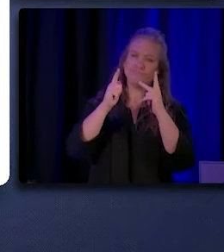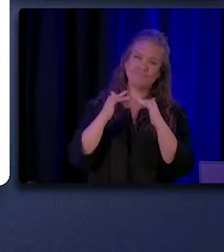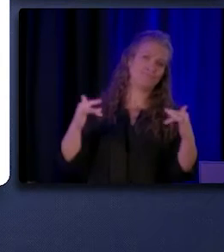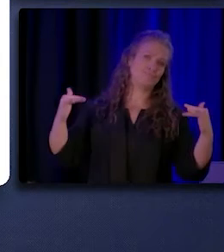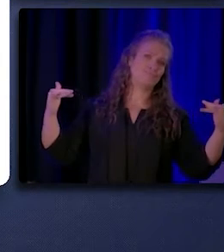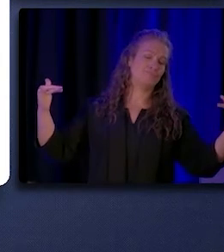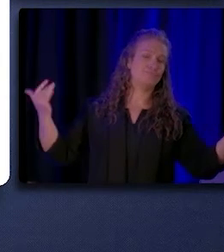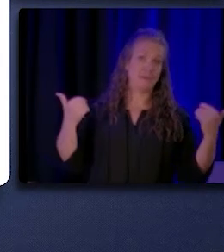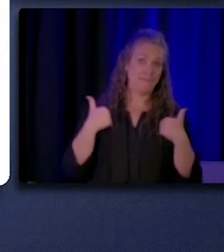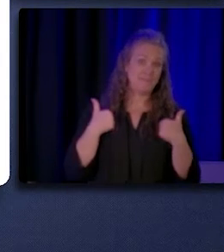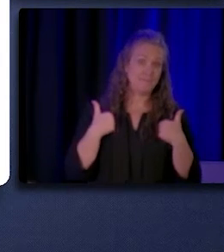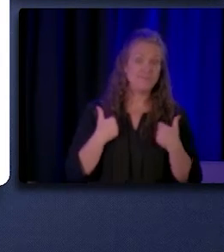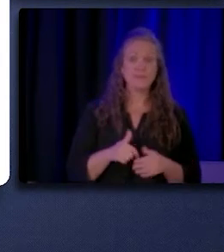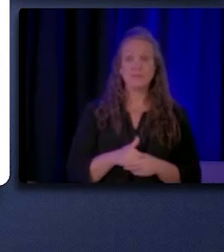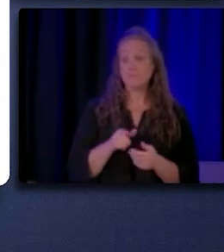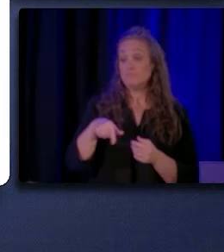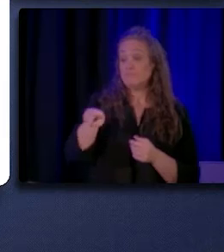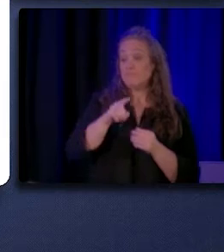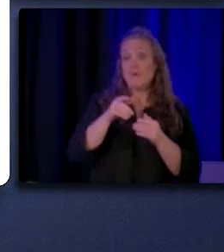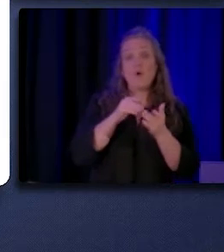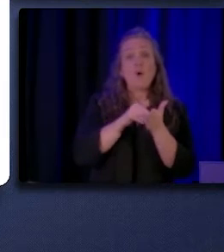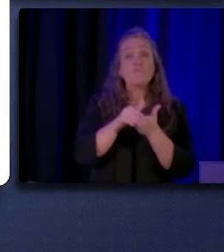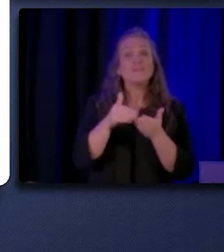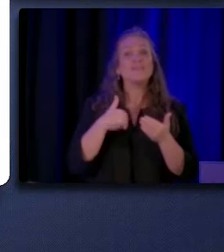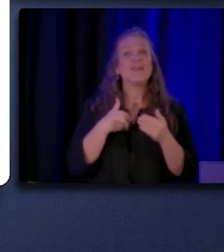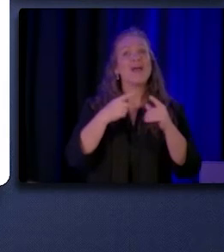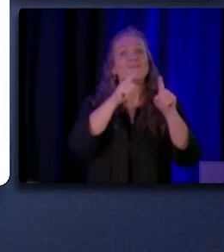and they often share other intersecting identities